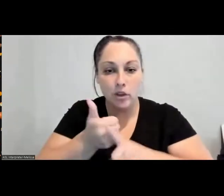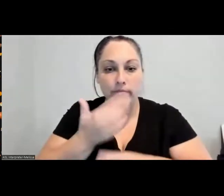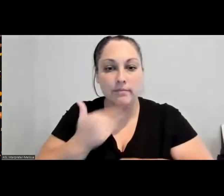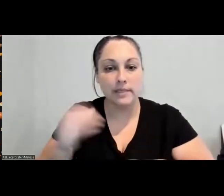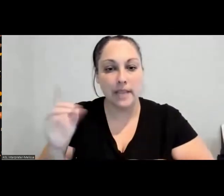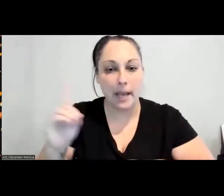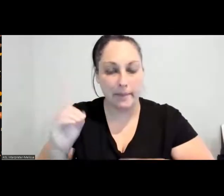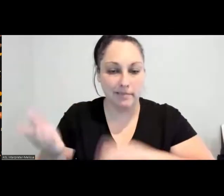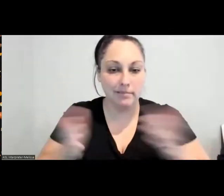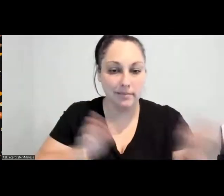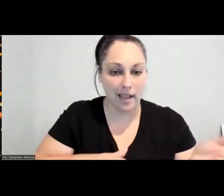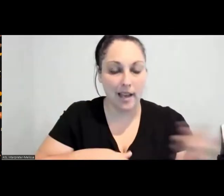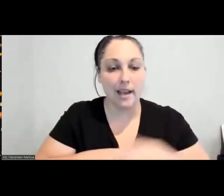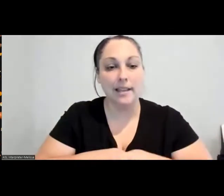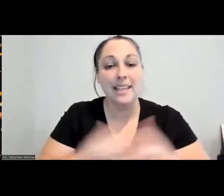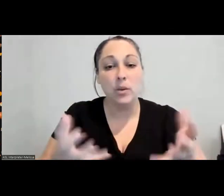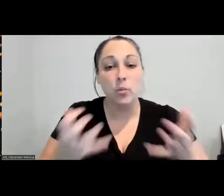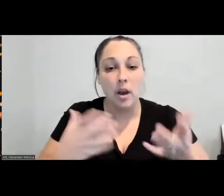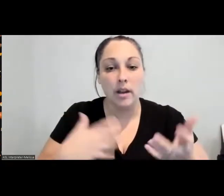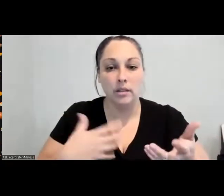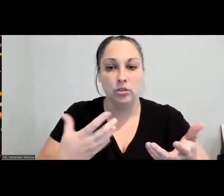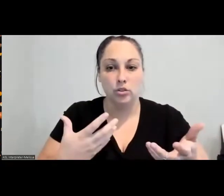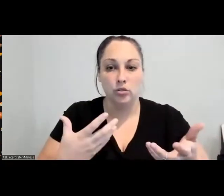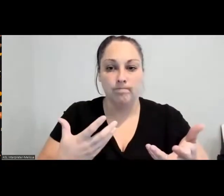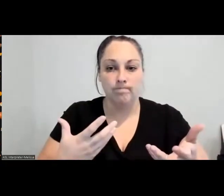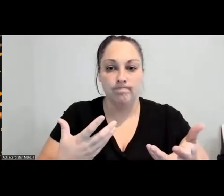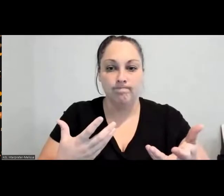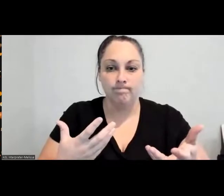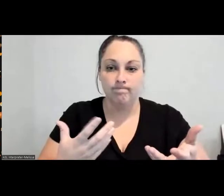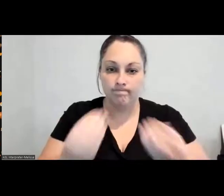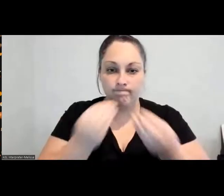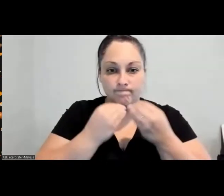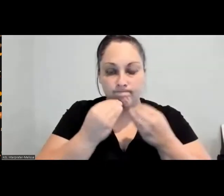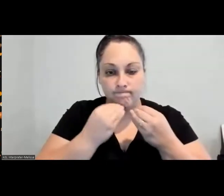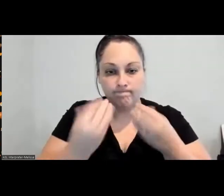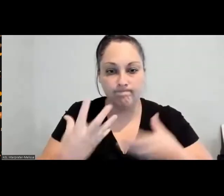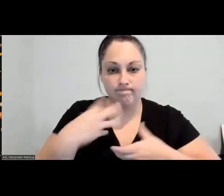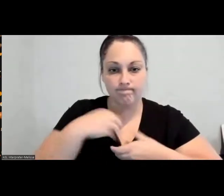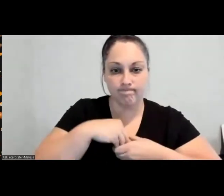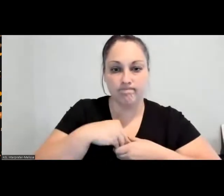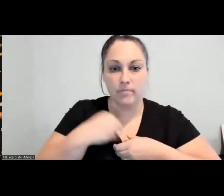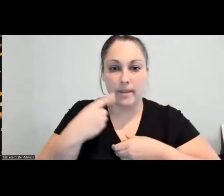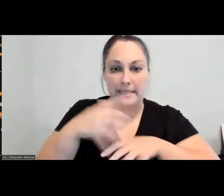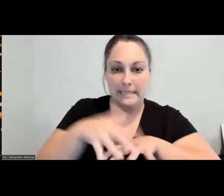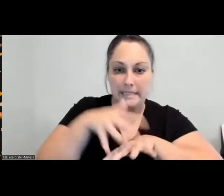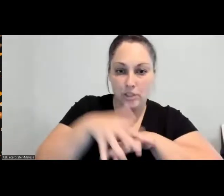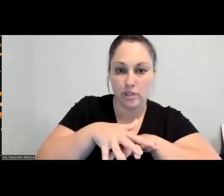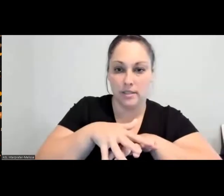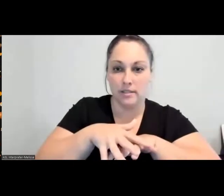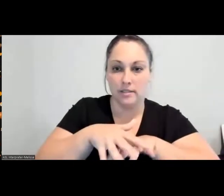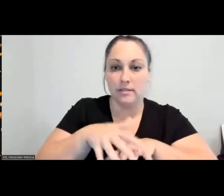diet for himself. And he tried, and one of the things he wanted